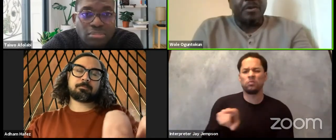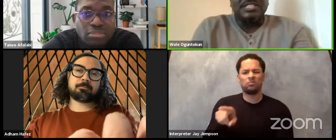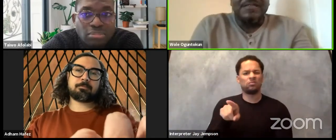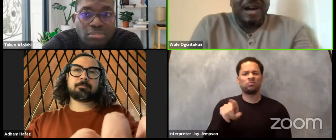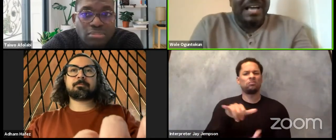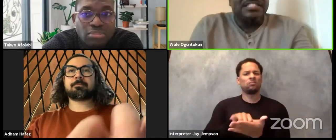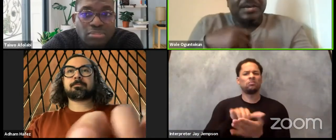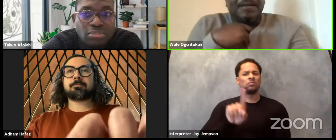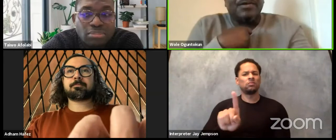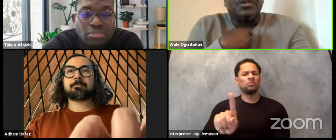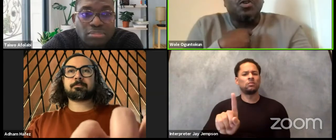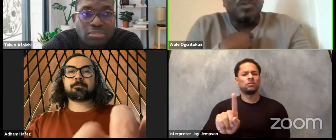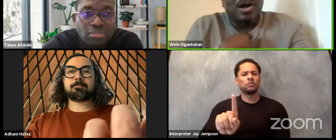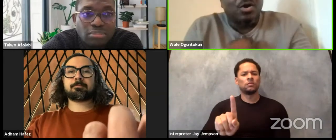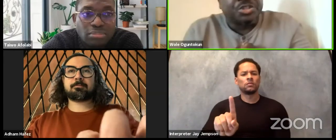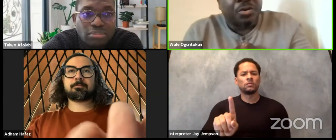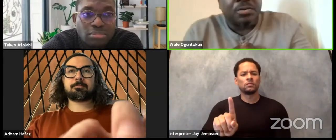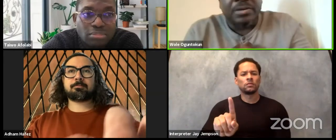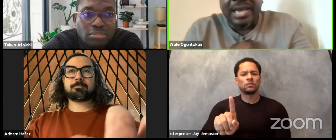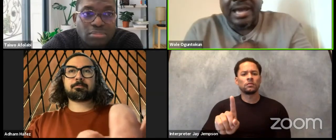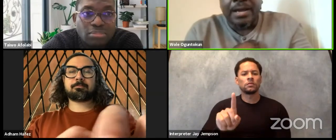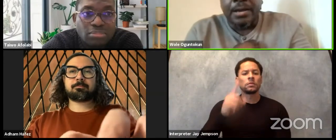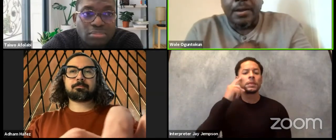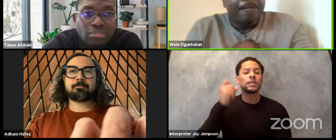Because if I speak about the Yoruba culture here,